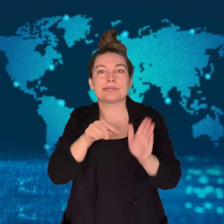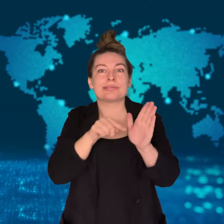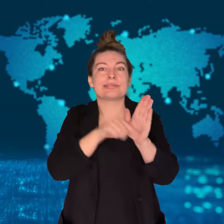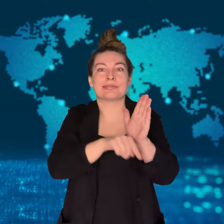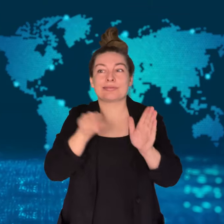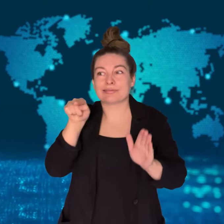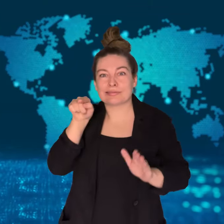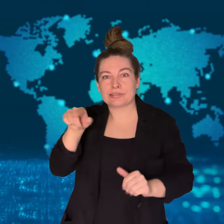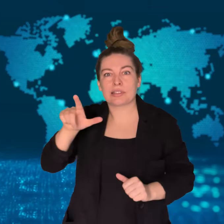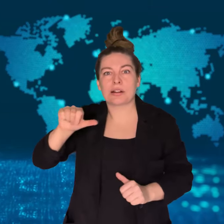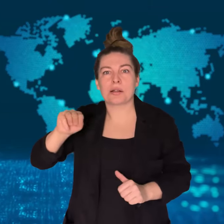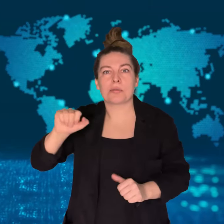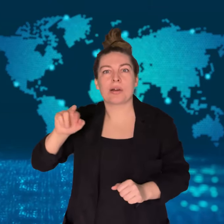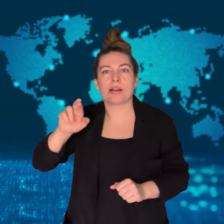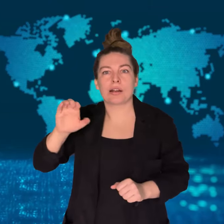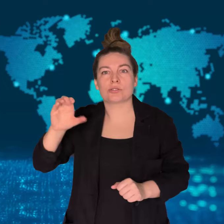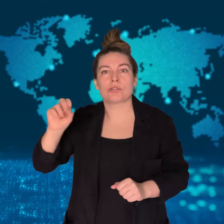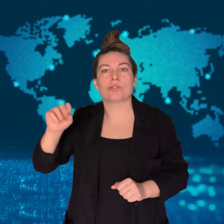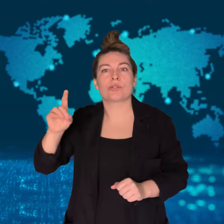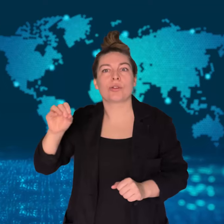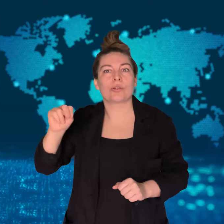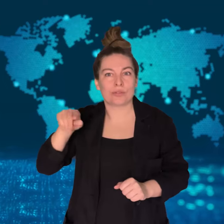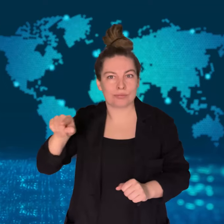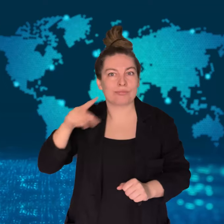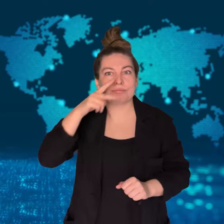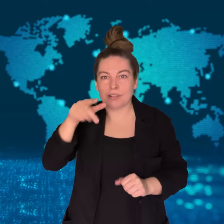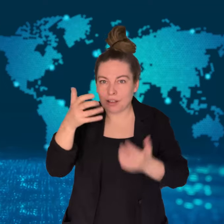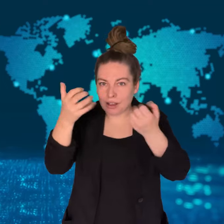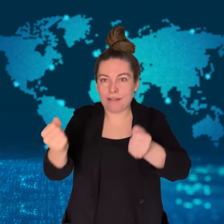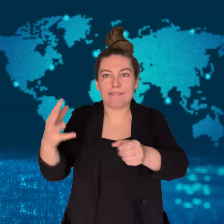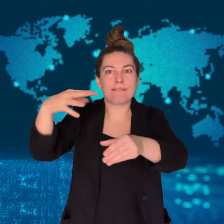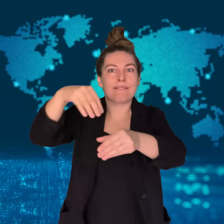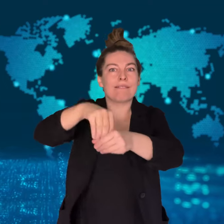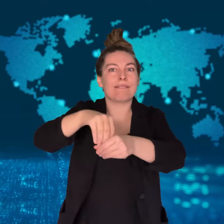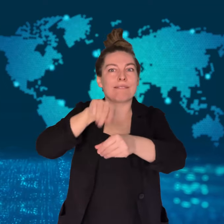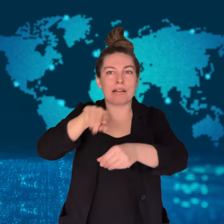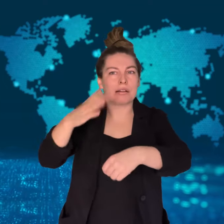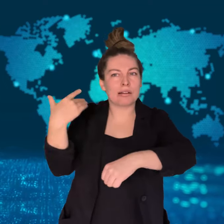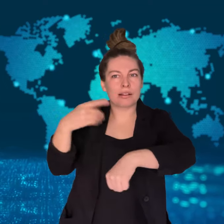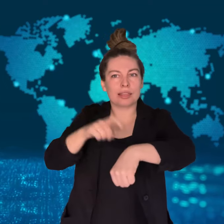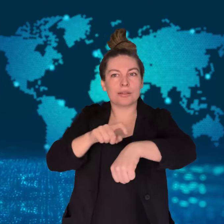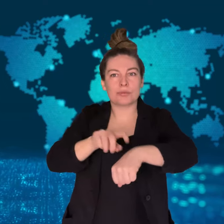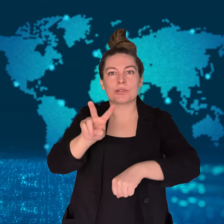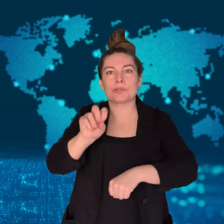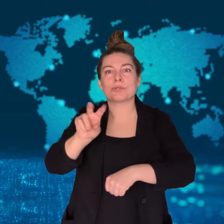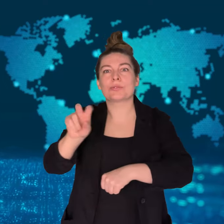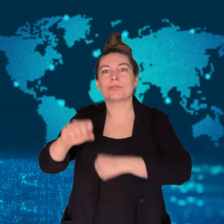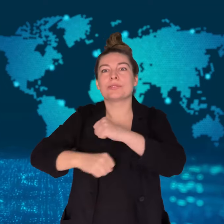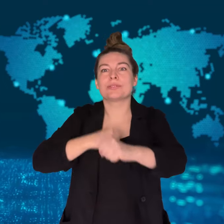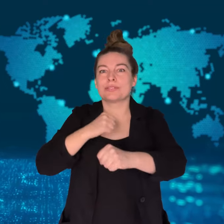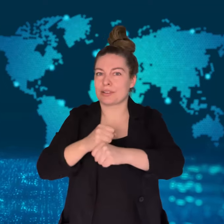Some did not want police to march in the parade again,